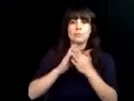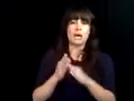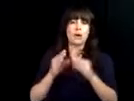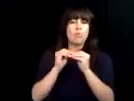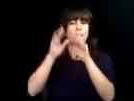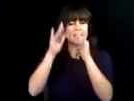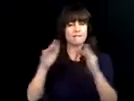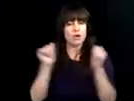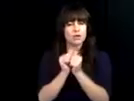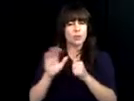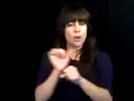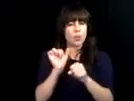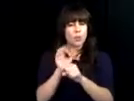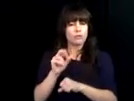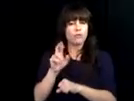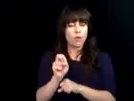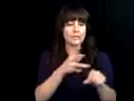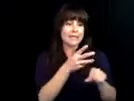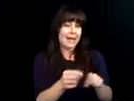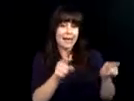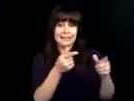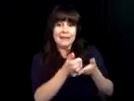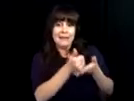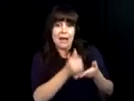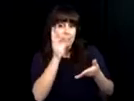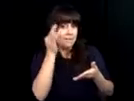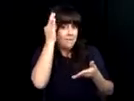training and has always answered the call in helping business